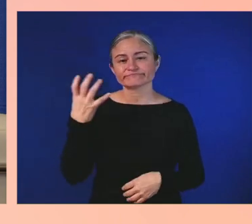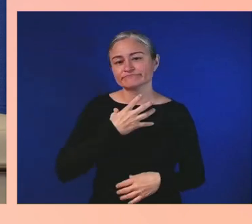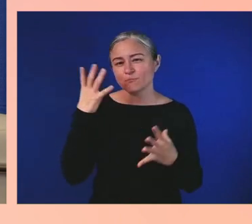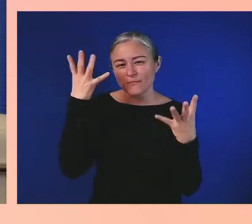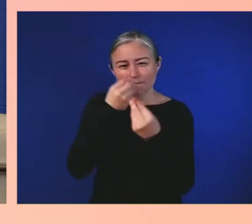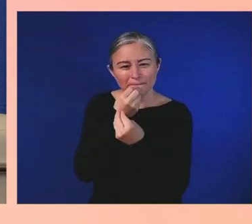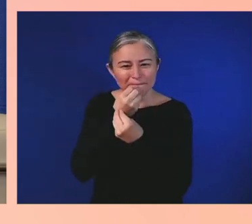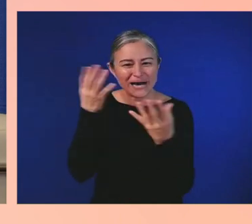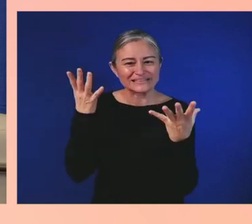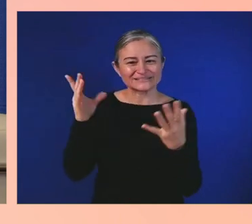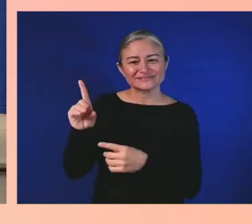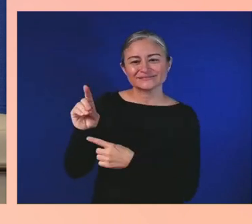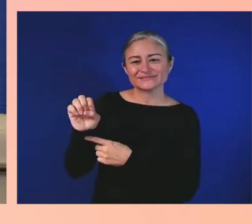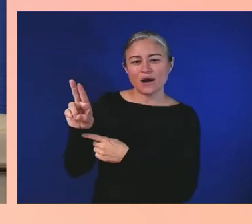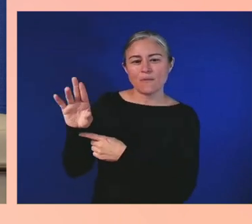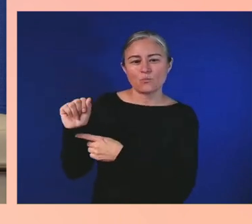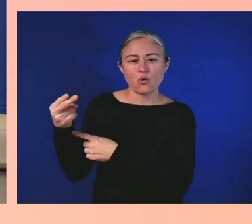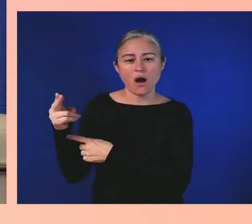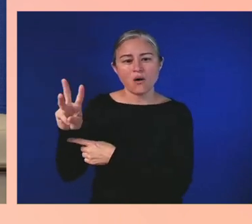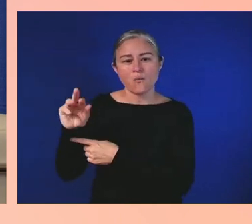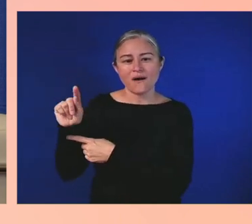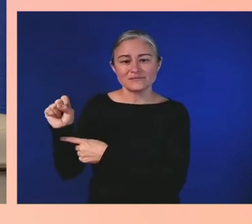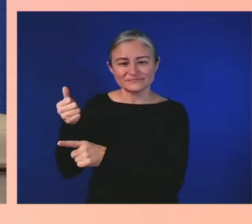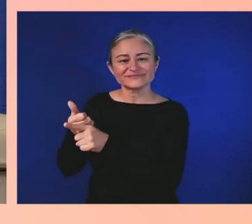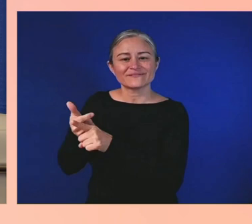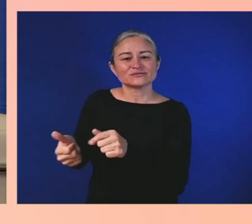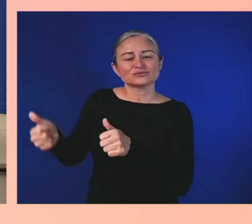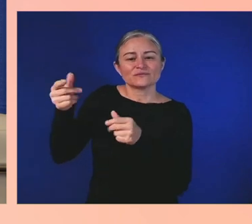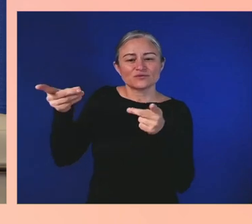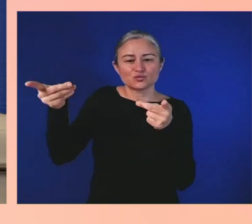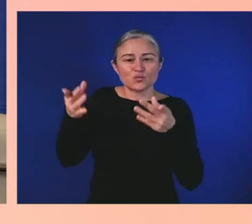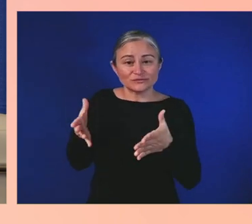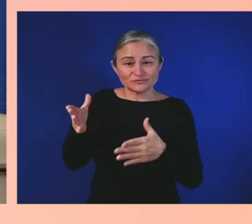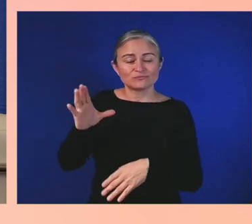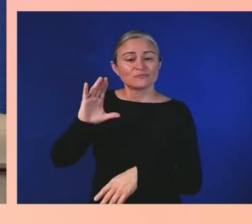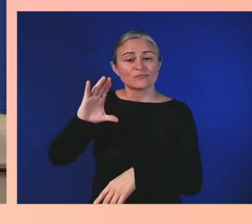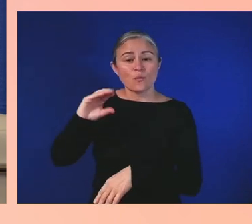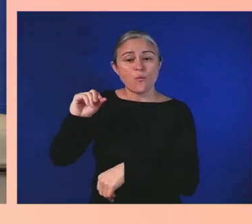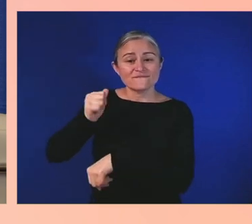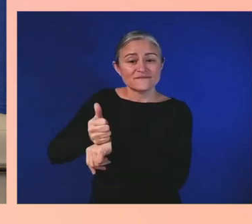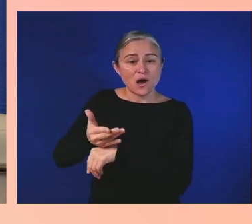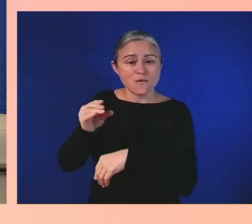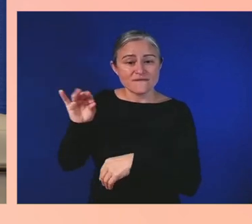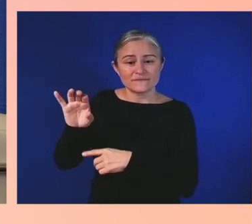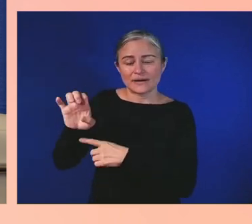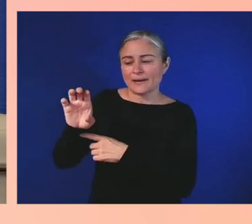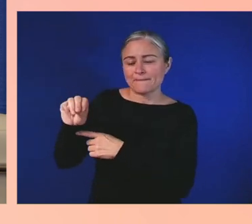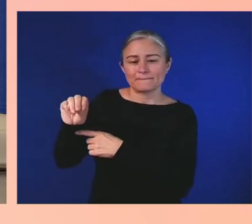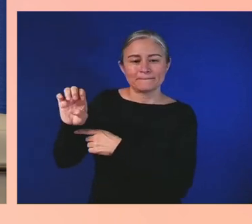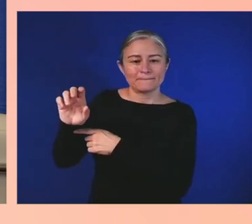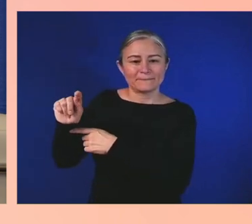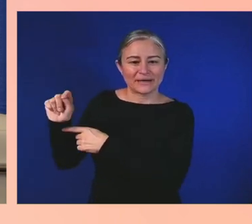Co-Founder of the Emmett Till Legacy Foundation, and also cousin of Emmett Till.